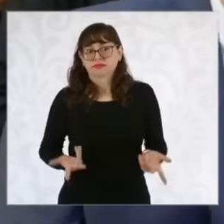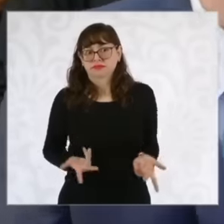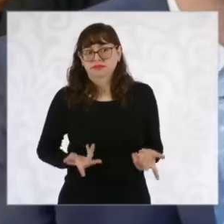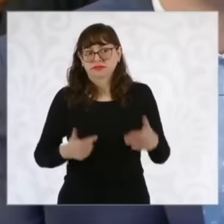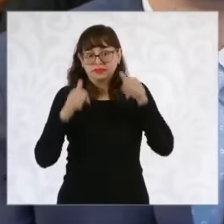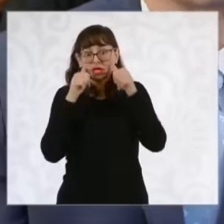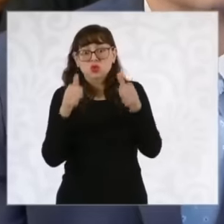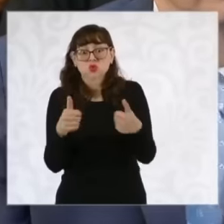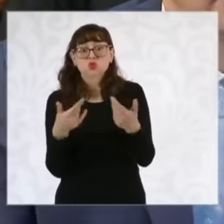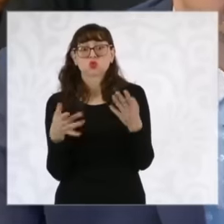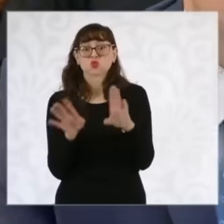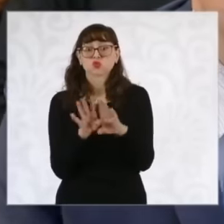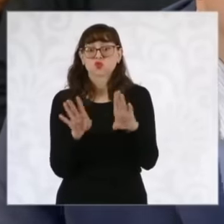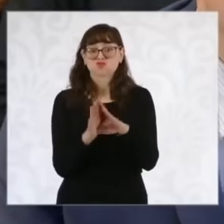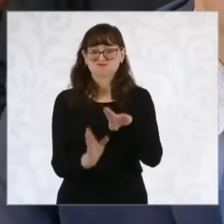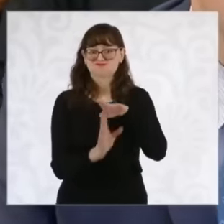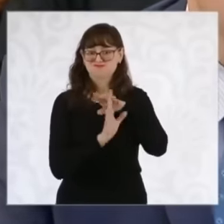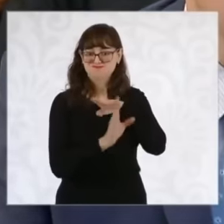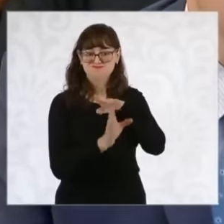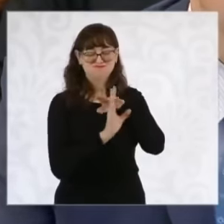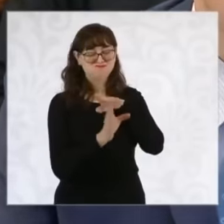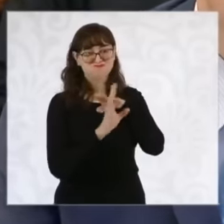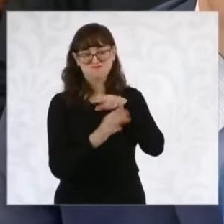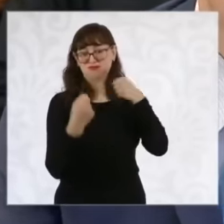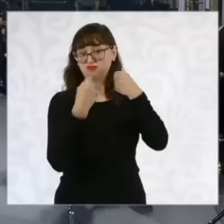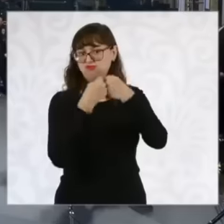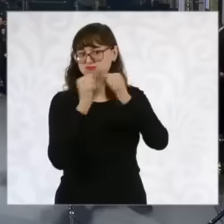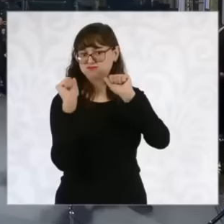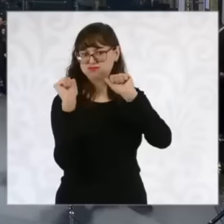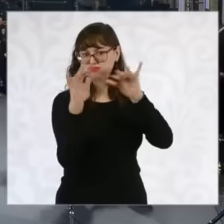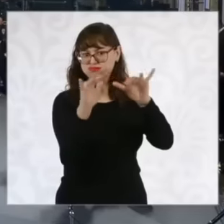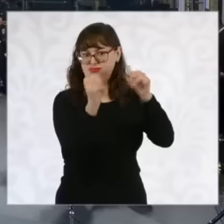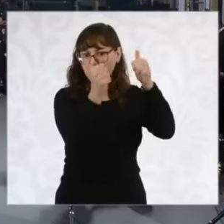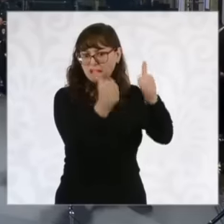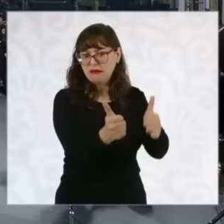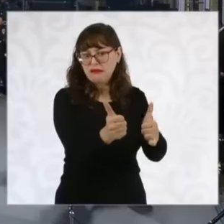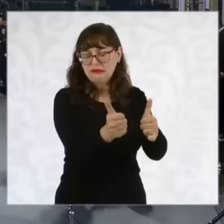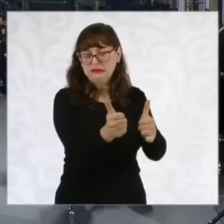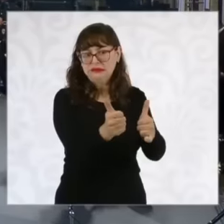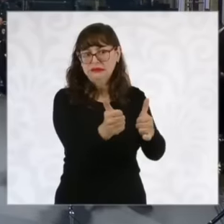the number of migrants that are already on the border with this decision by the United States is very